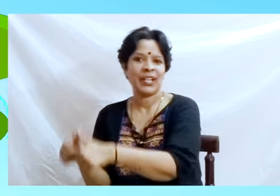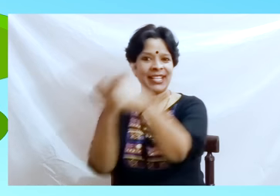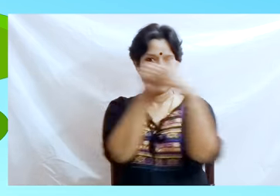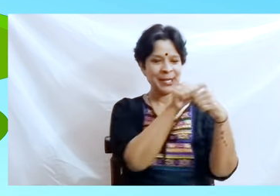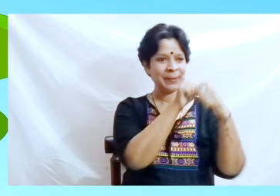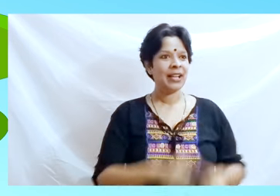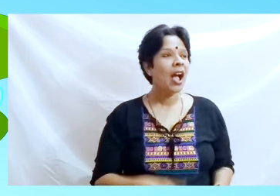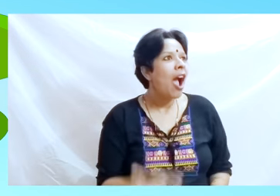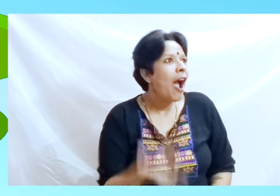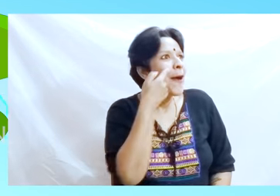said the little frog